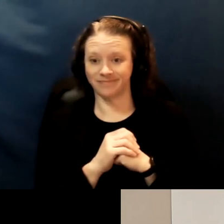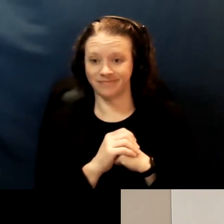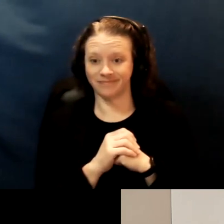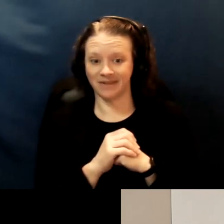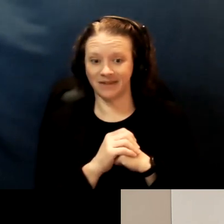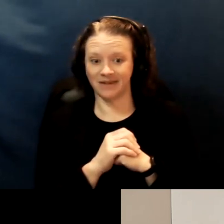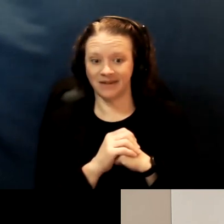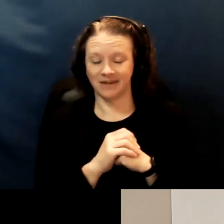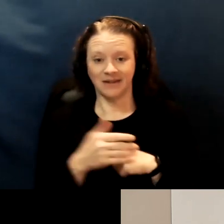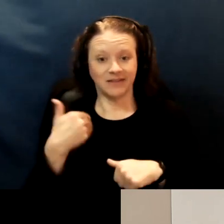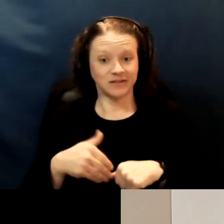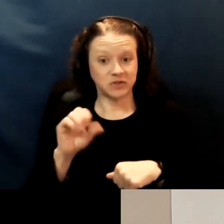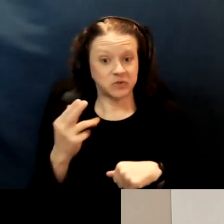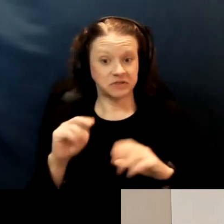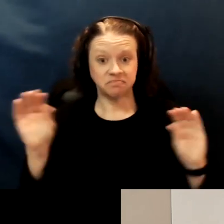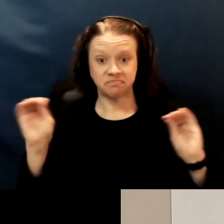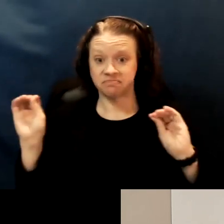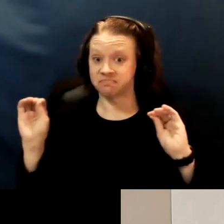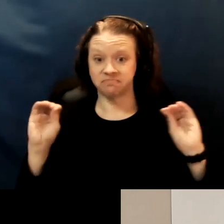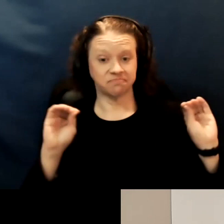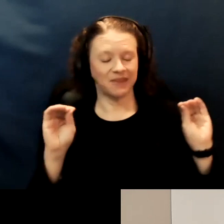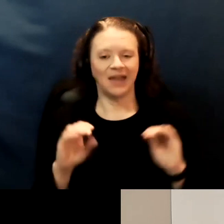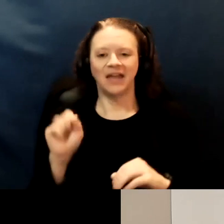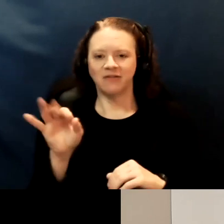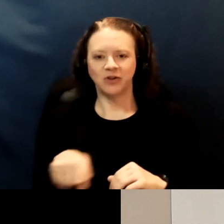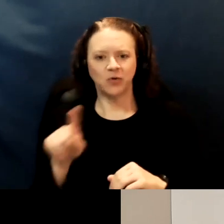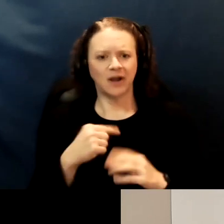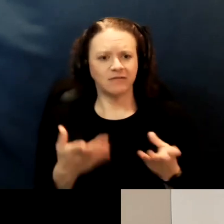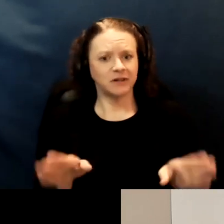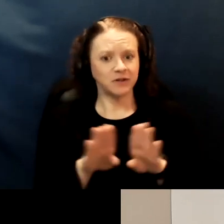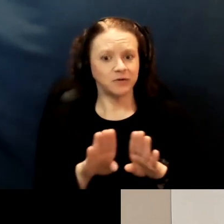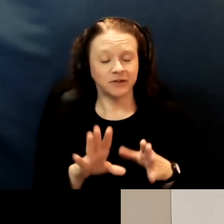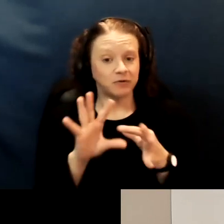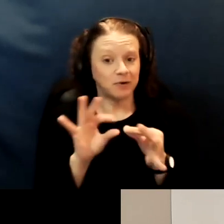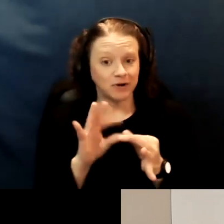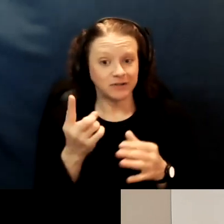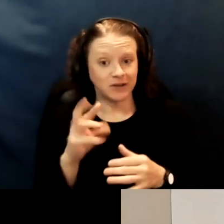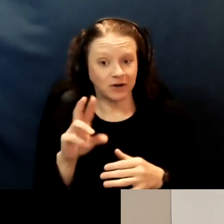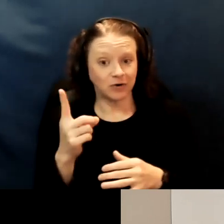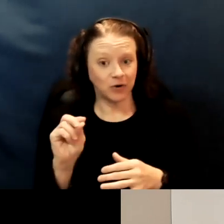This is Susan. It doesn't look like it. So, if you have any closing remarks, Dr. Do or Ben,